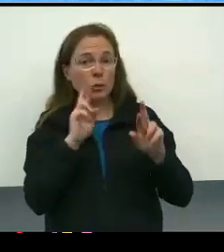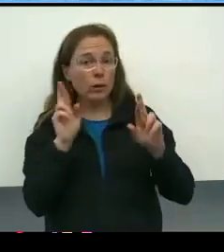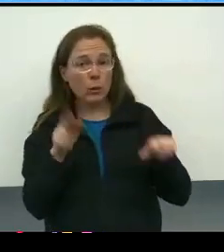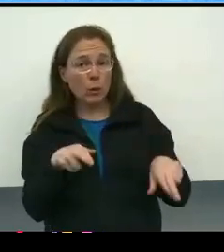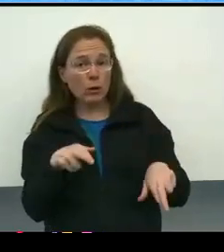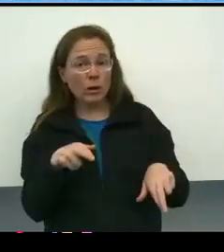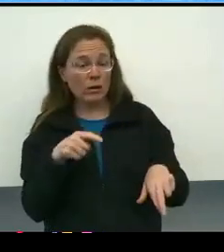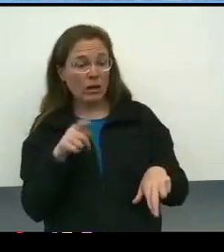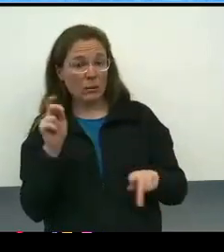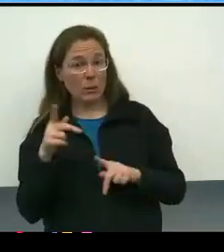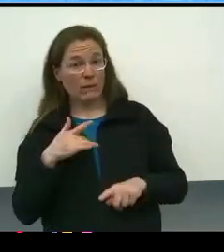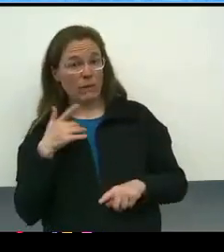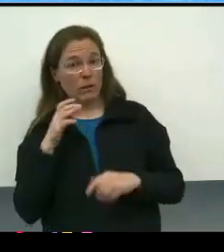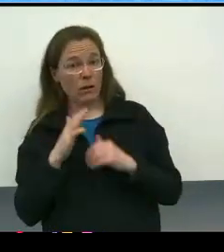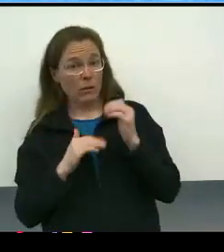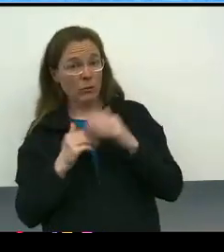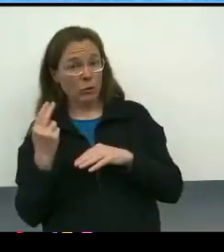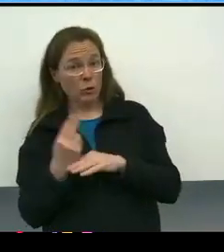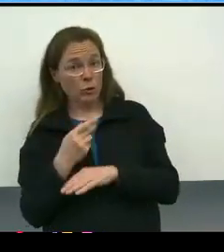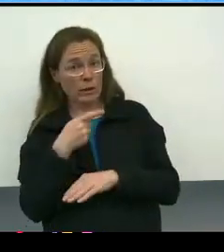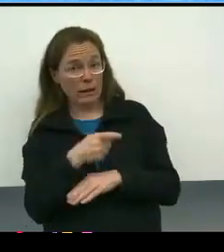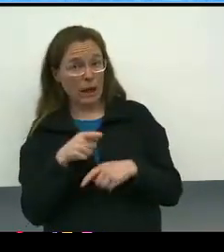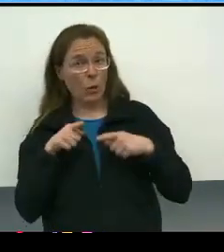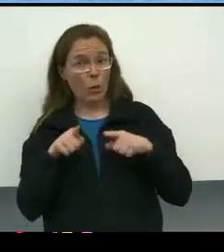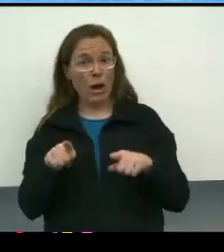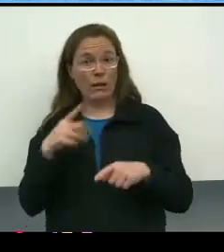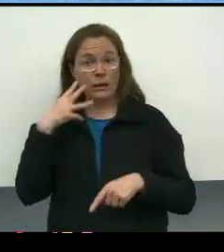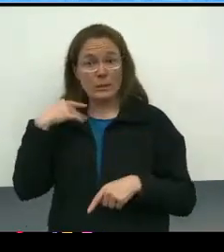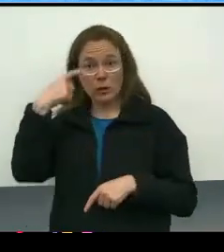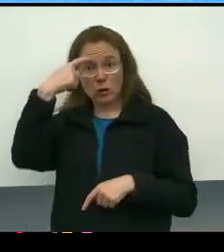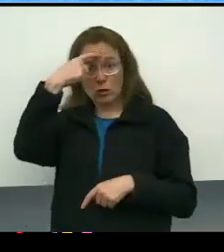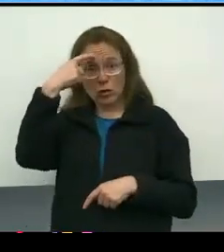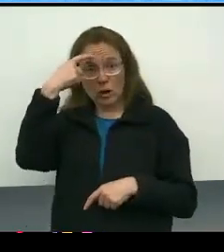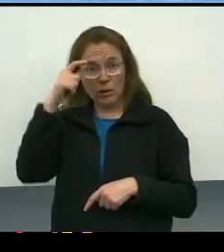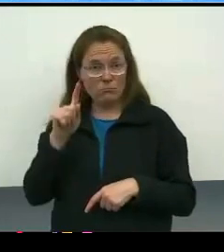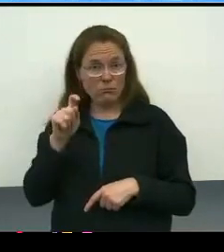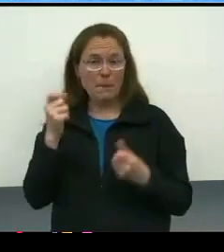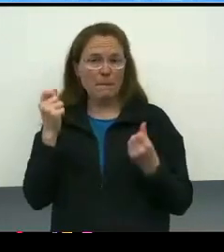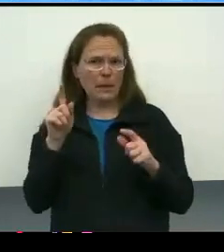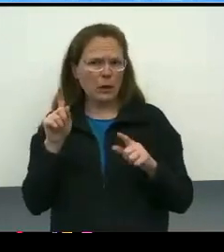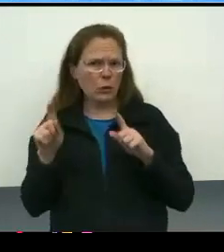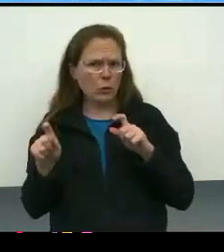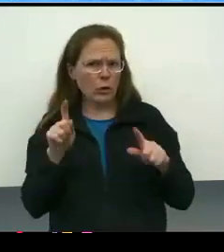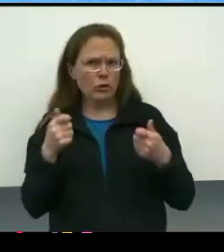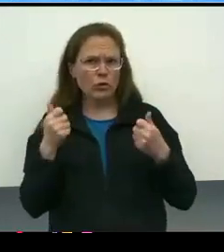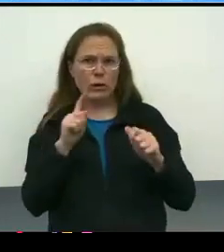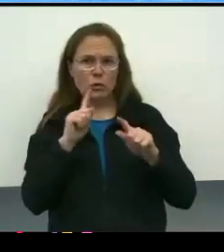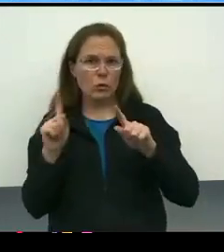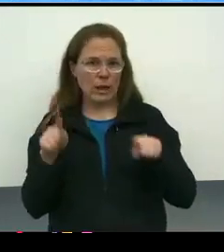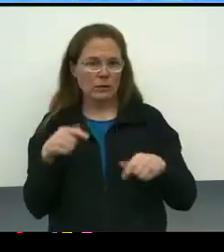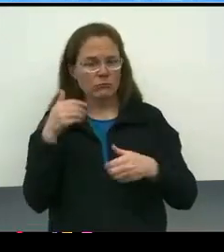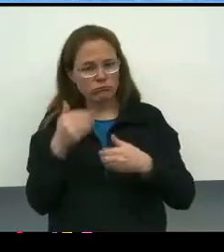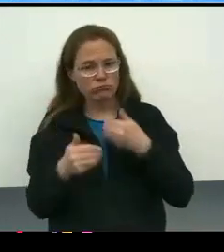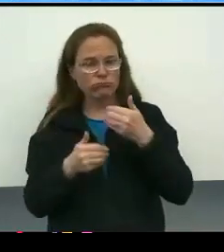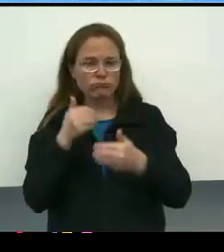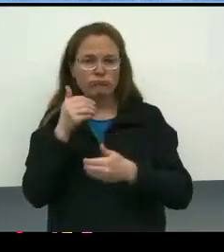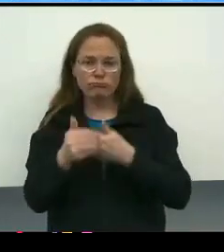that people will feel comfortable using when they are in the midst of trauma? So there are lots of questions we're trying to answer as we go along, and again,